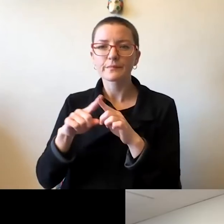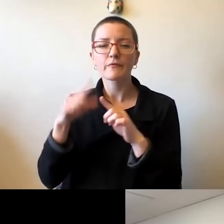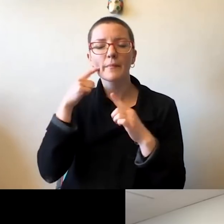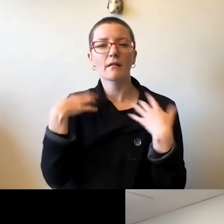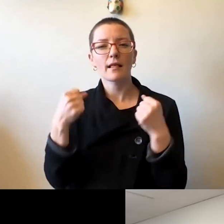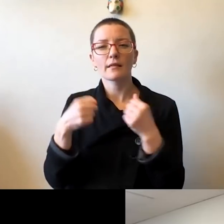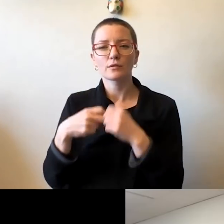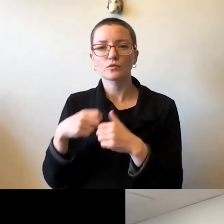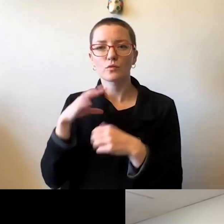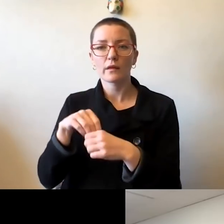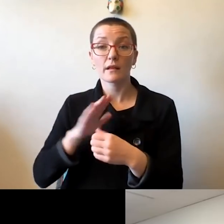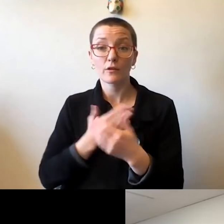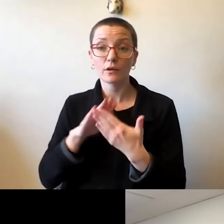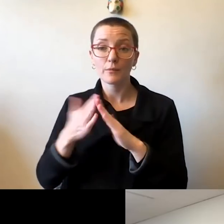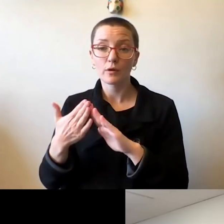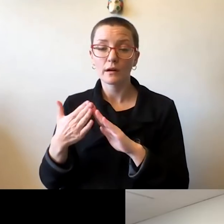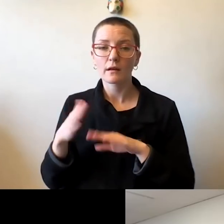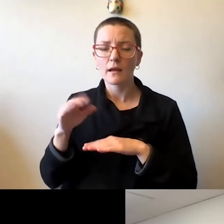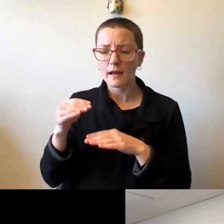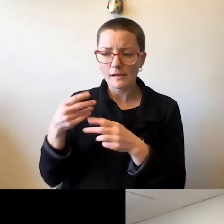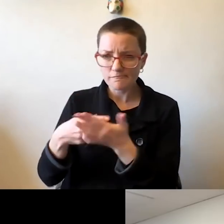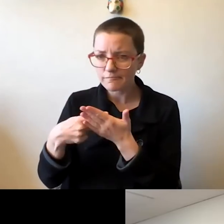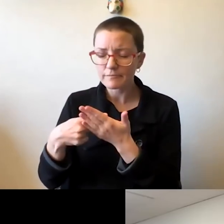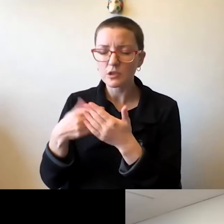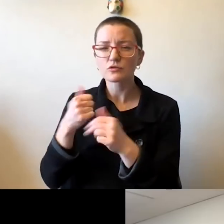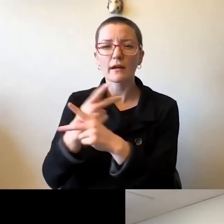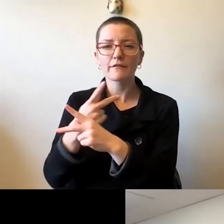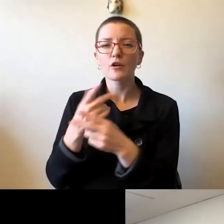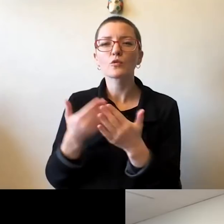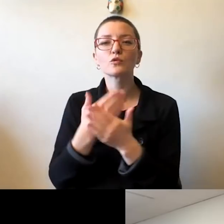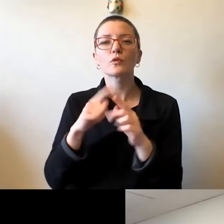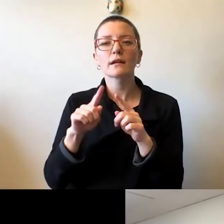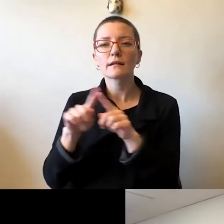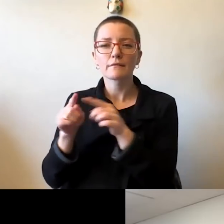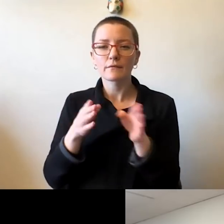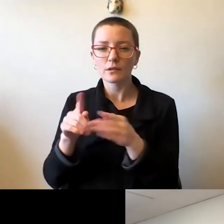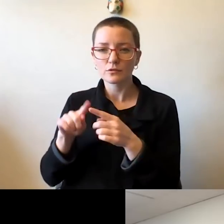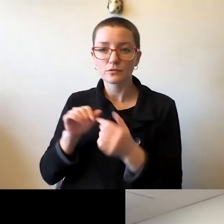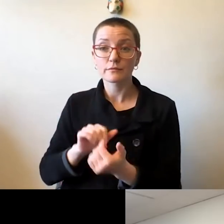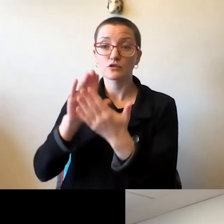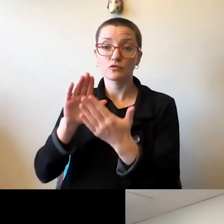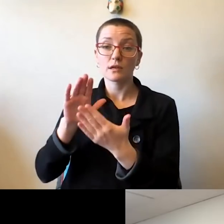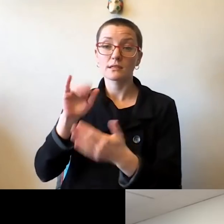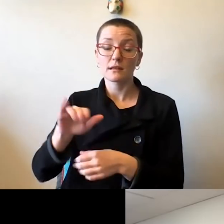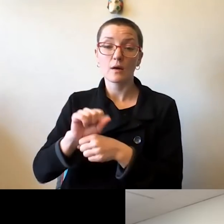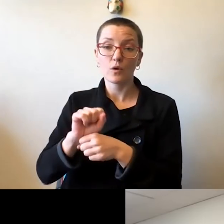and have tried to find new and innovative ways to address that beyond what we're doing so far.